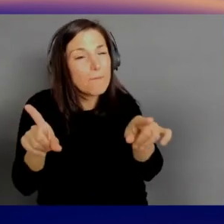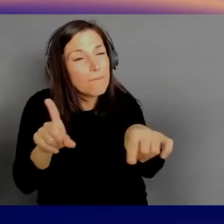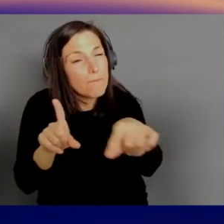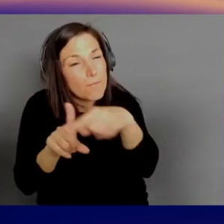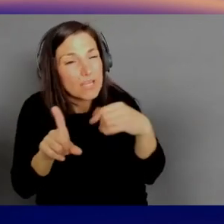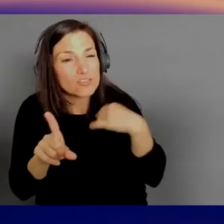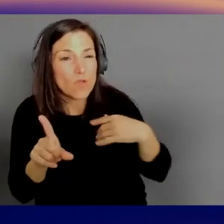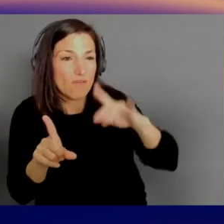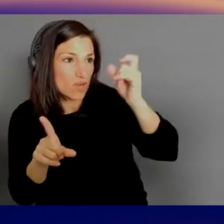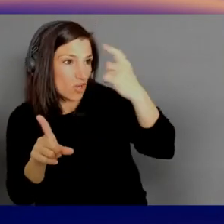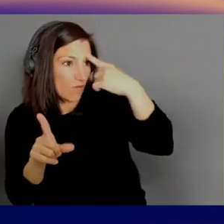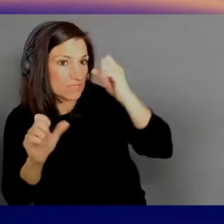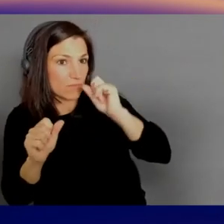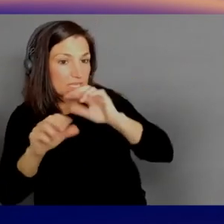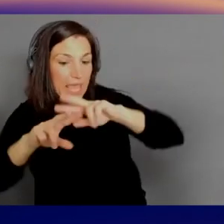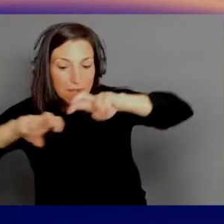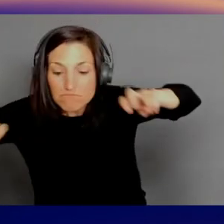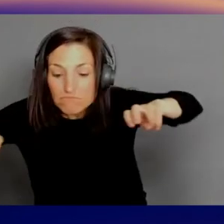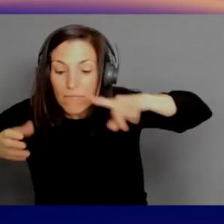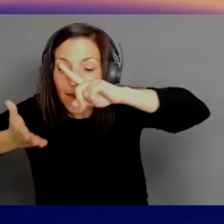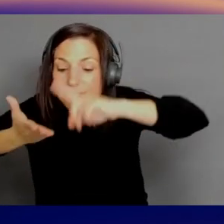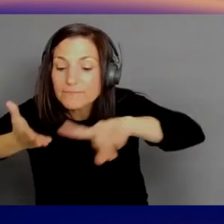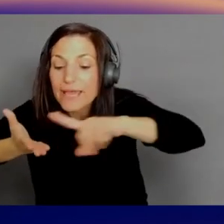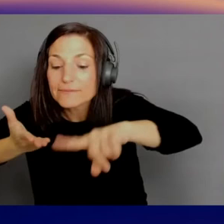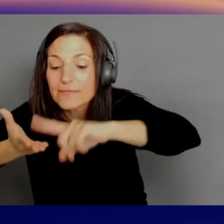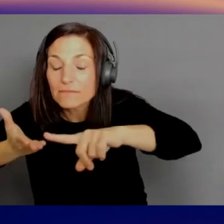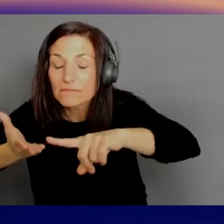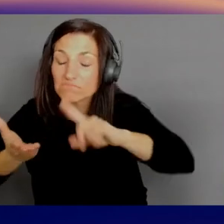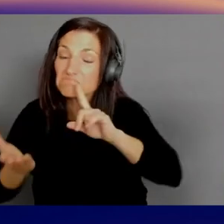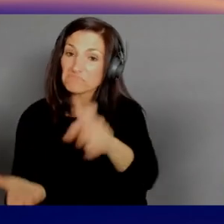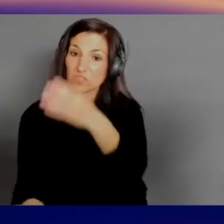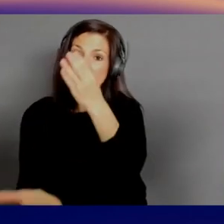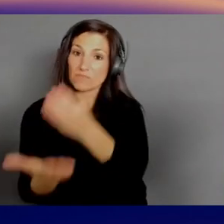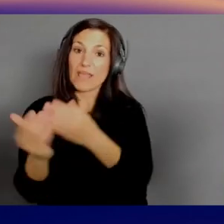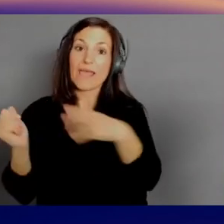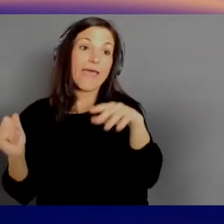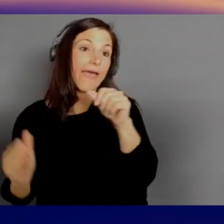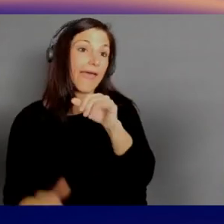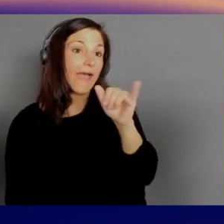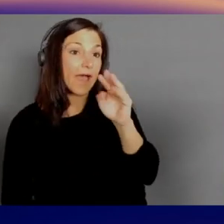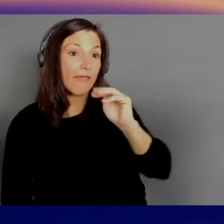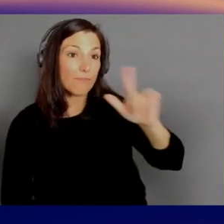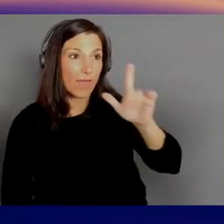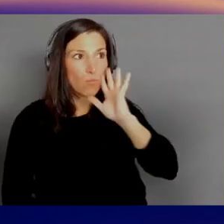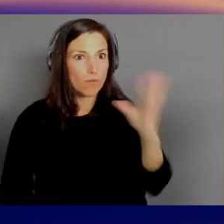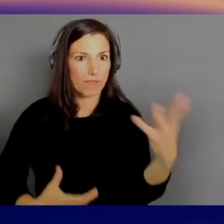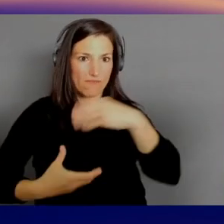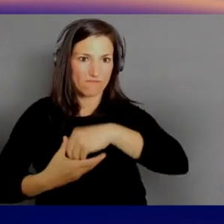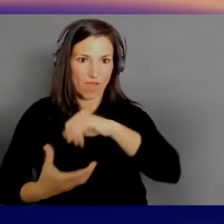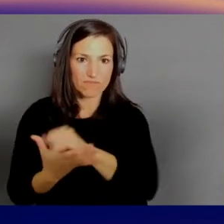So lots and lots and lots of data, and AI/ML is gonna be a big deal there. So pipe in anytime you think you should.